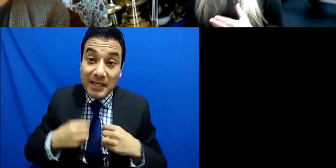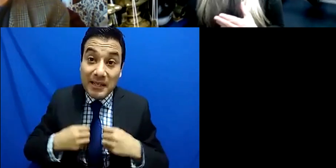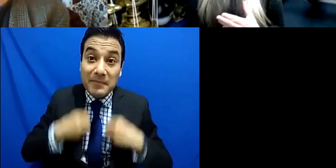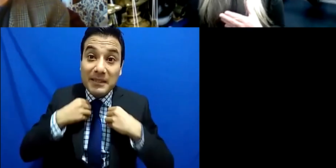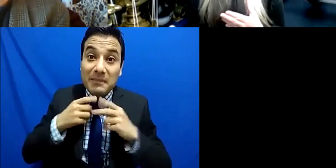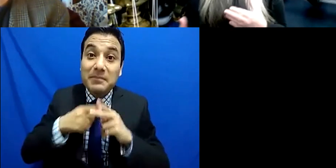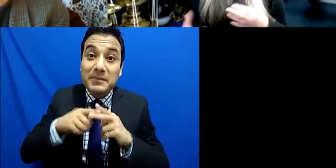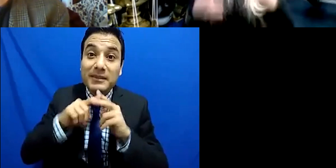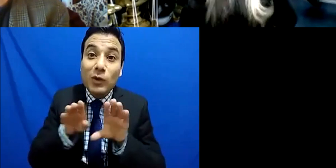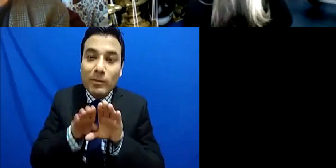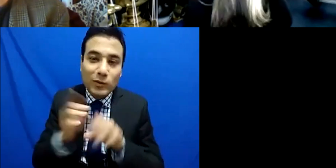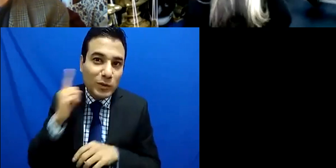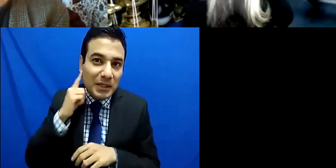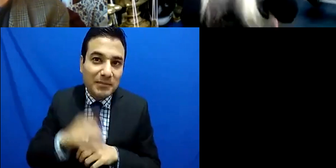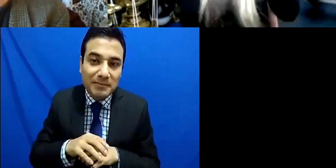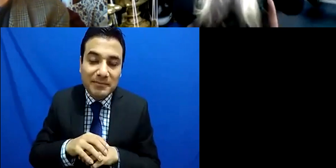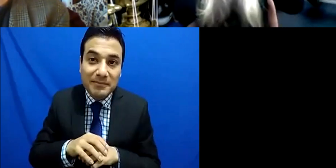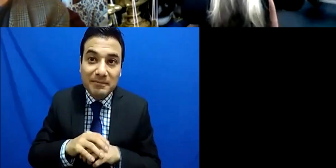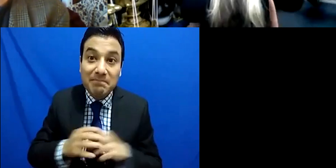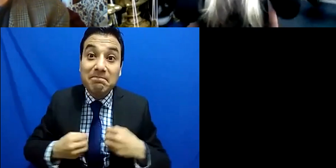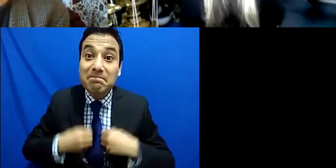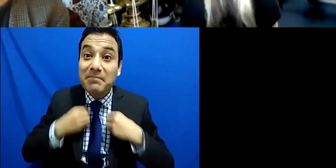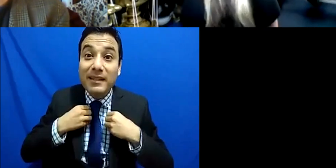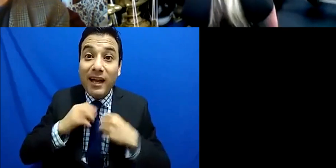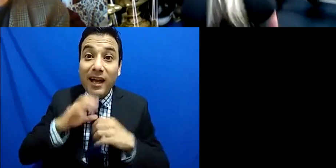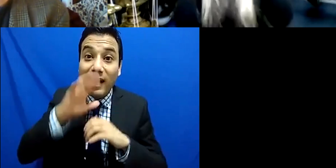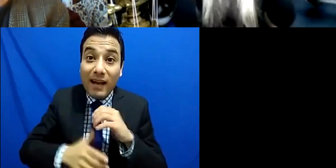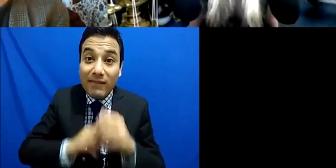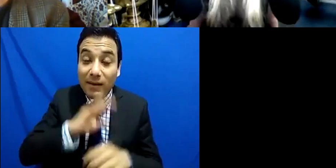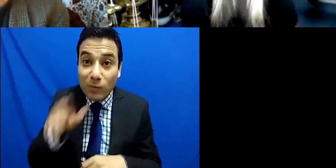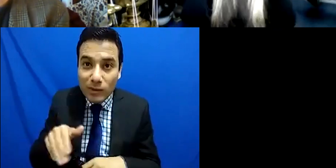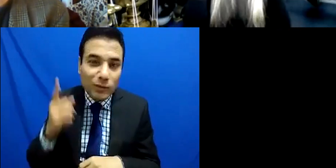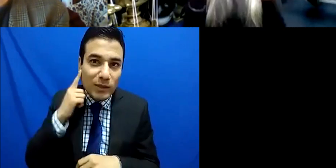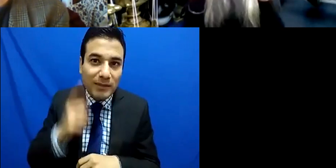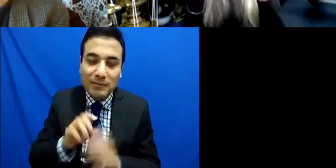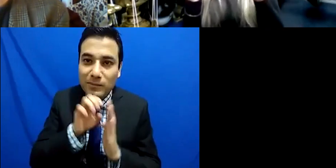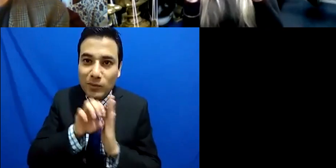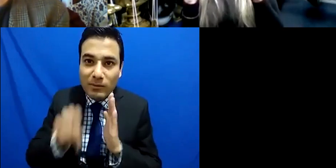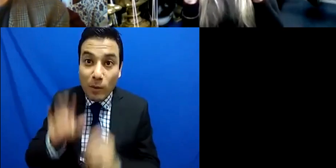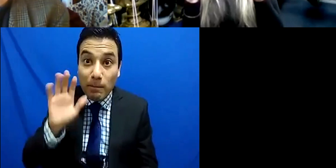whether you're a baby, you're grasping everything, you're taking in such a mass amount of information,